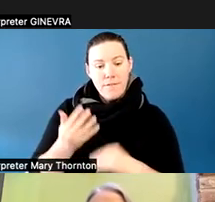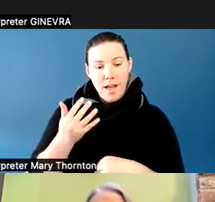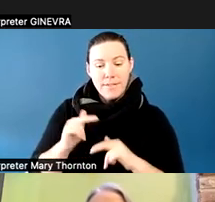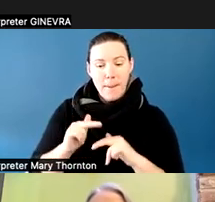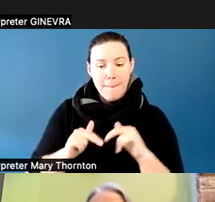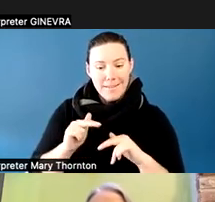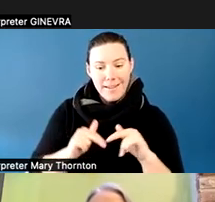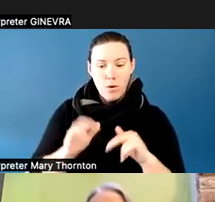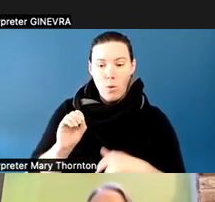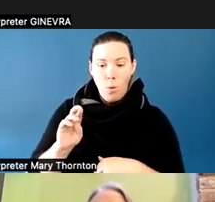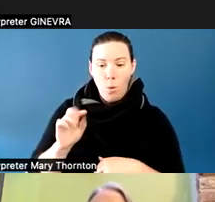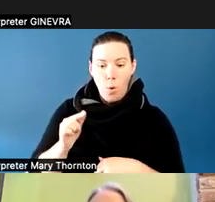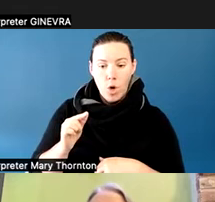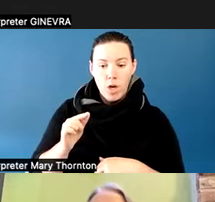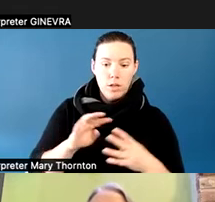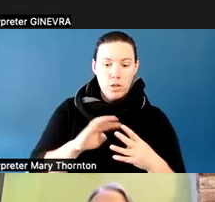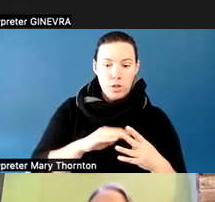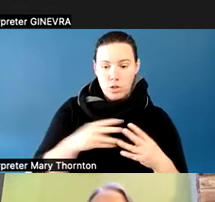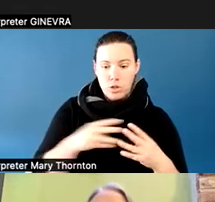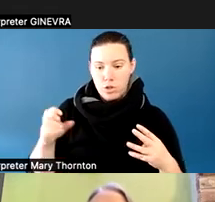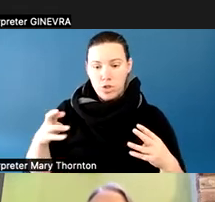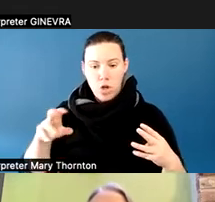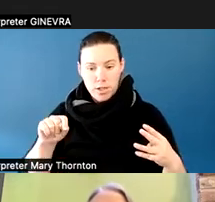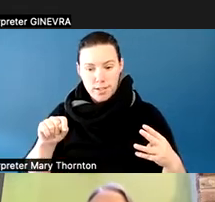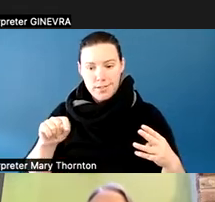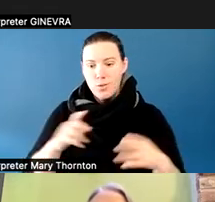or some structures to conceptualize things.